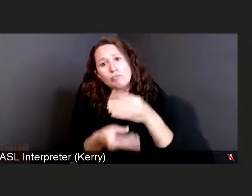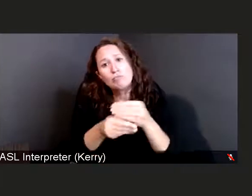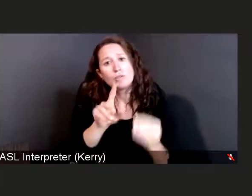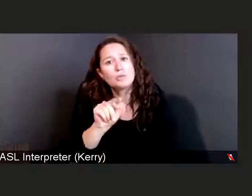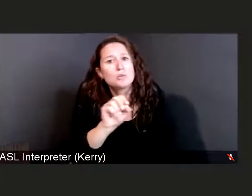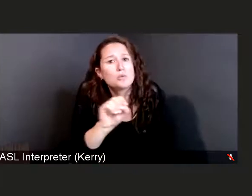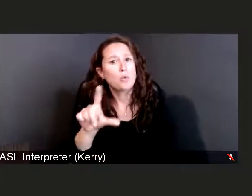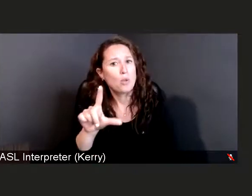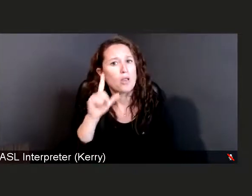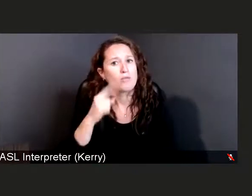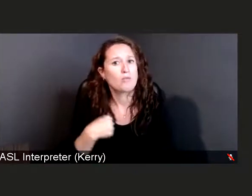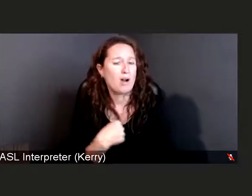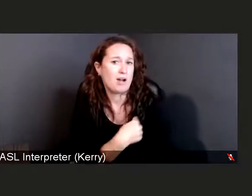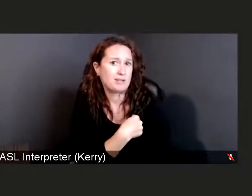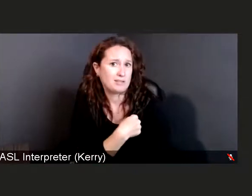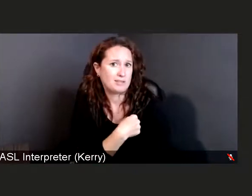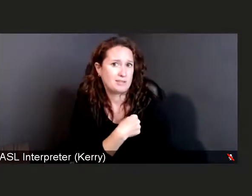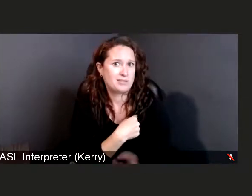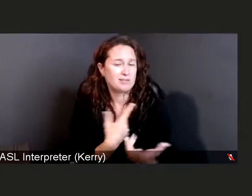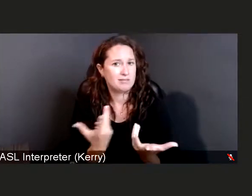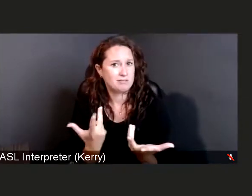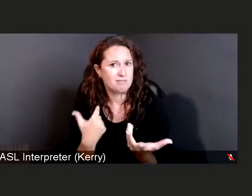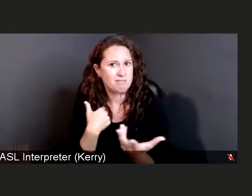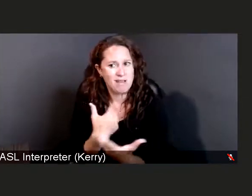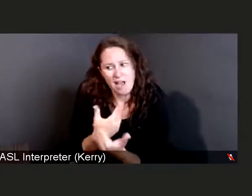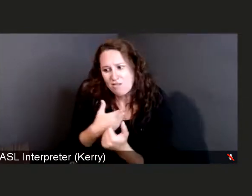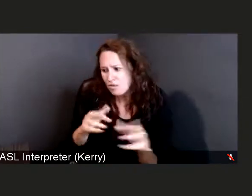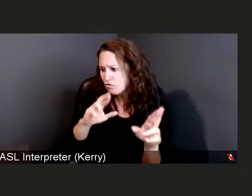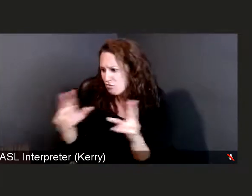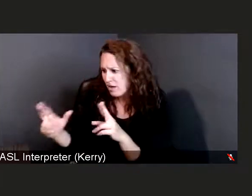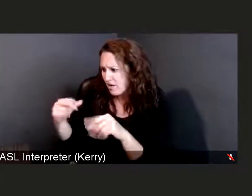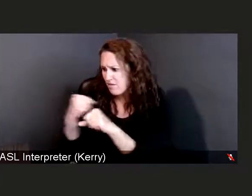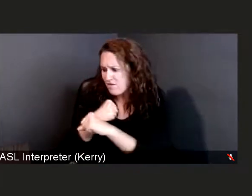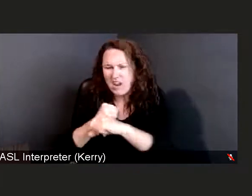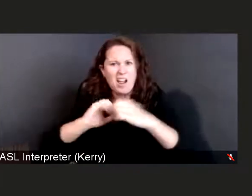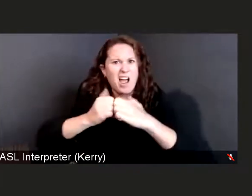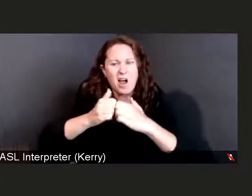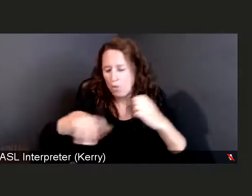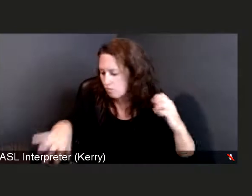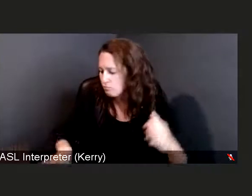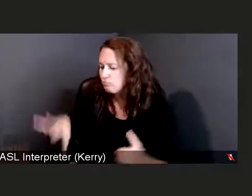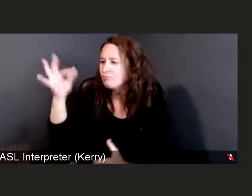in our armamentarium, we can get to the place where we can once again,